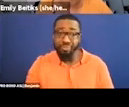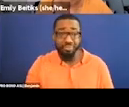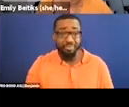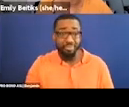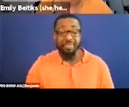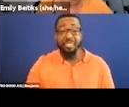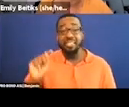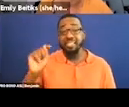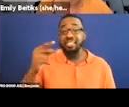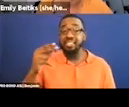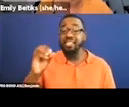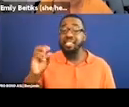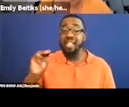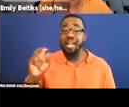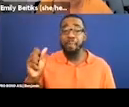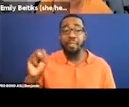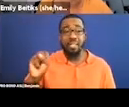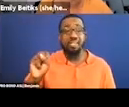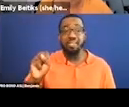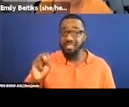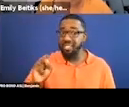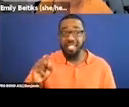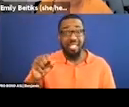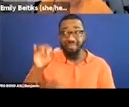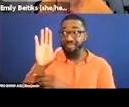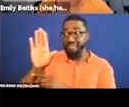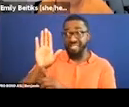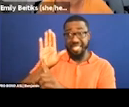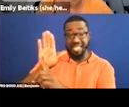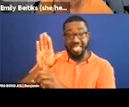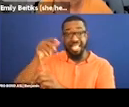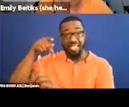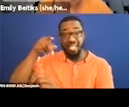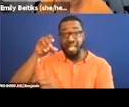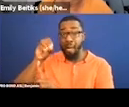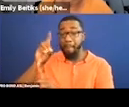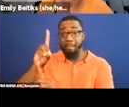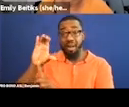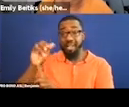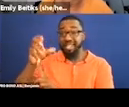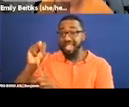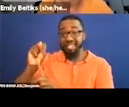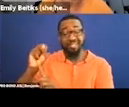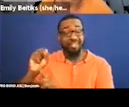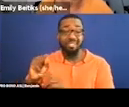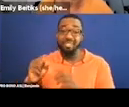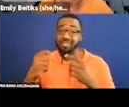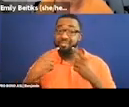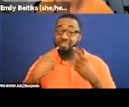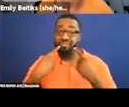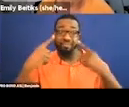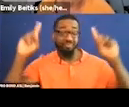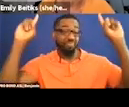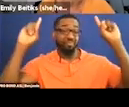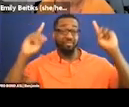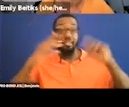I can be reached with my -- my email is BEITIKS@SFSU